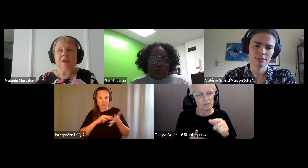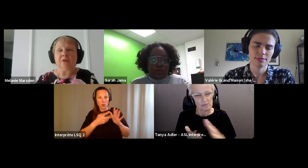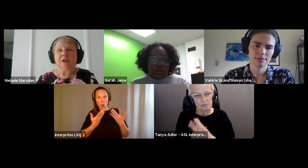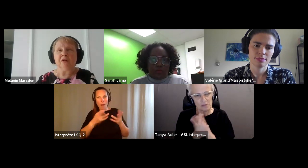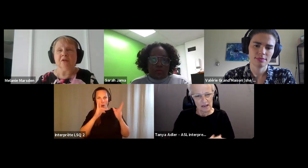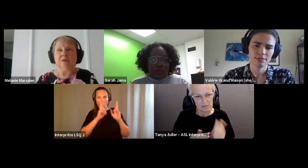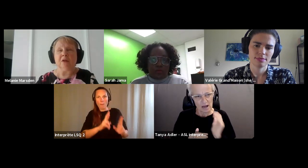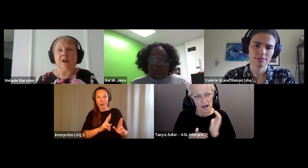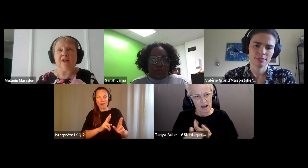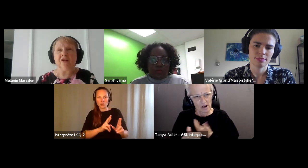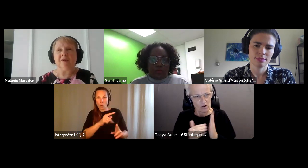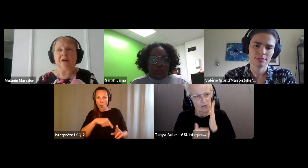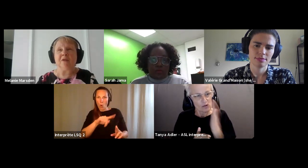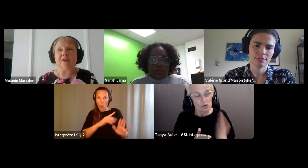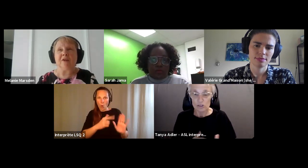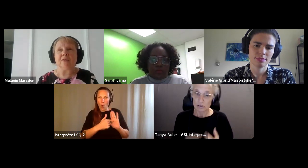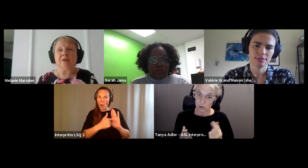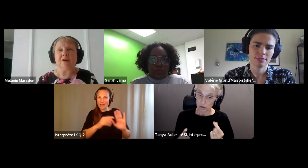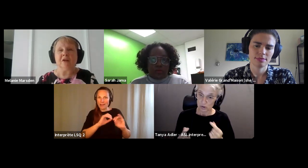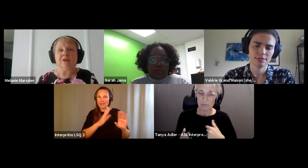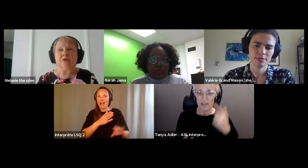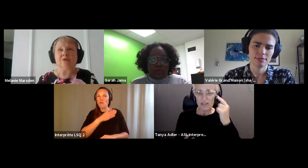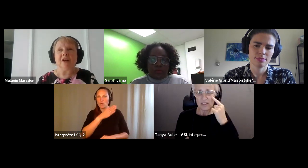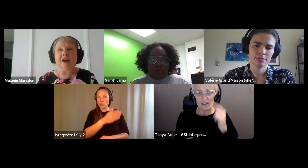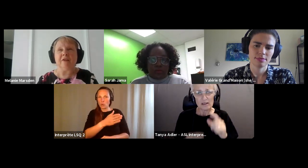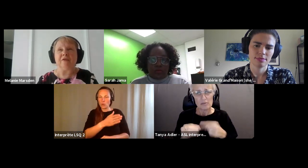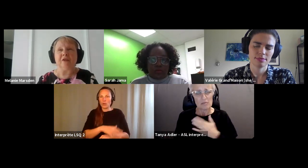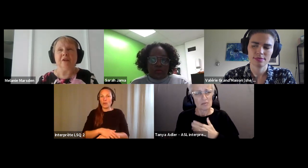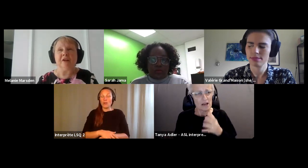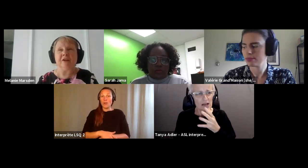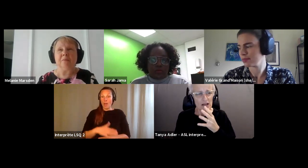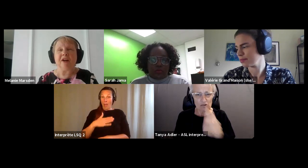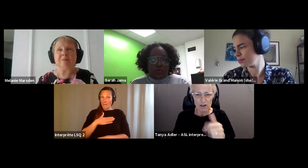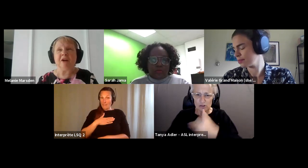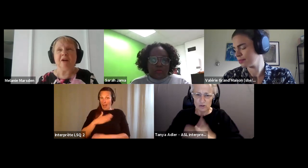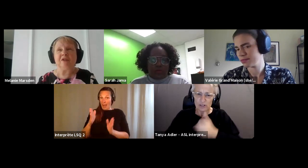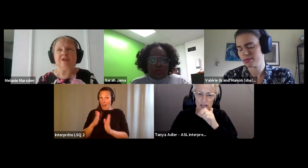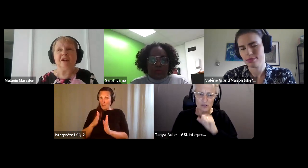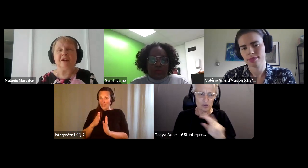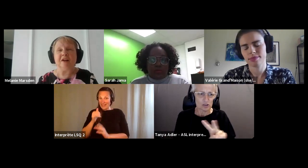Melanie Marsden: What are we going to do, I think of my granddaughter who's two and a half and it breaks my heart to think.